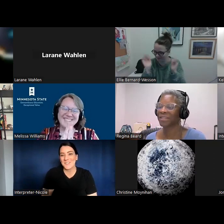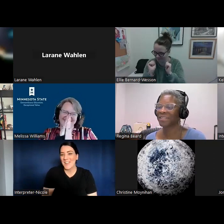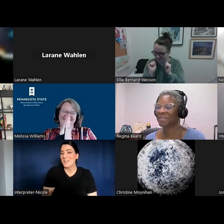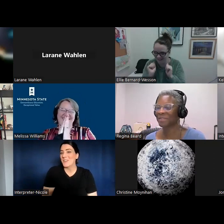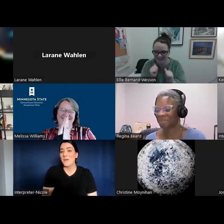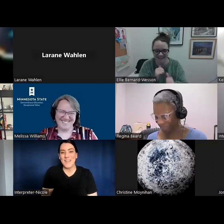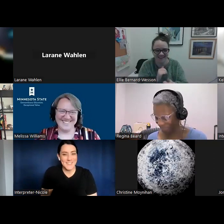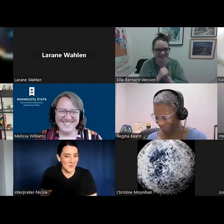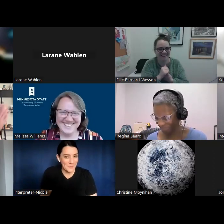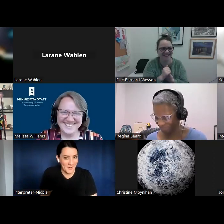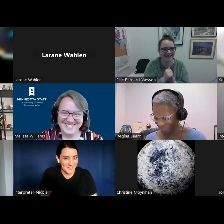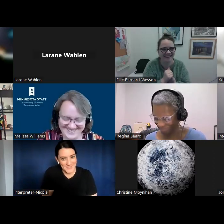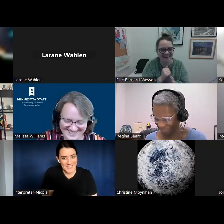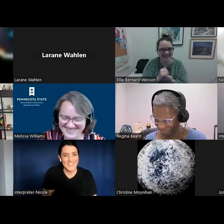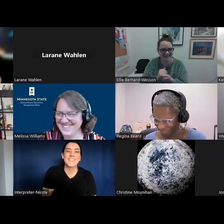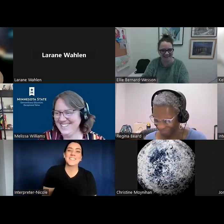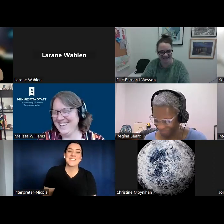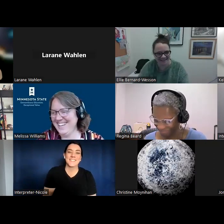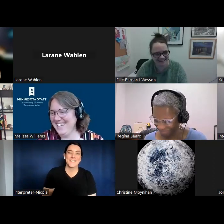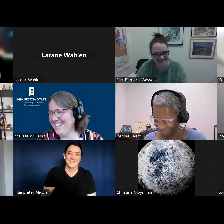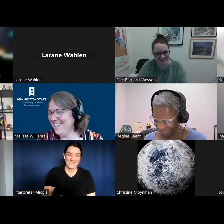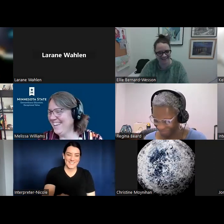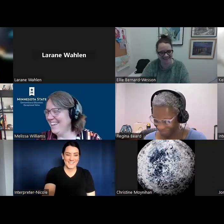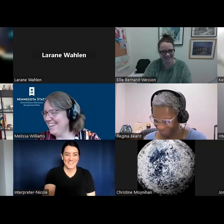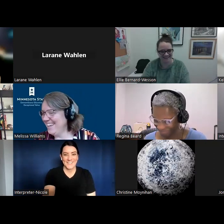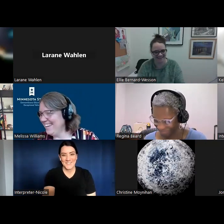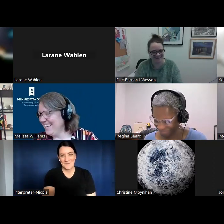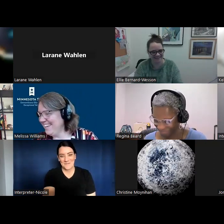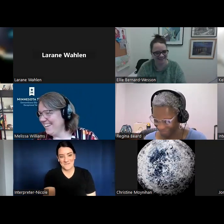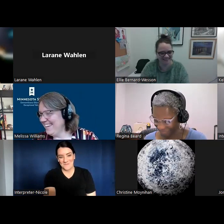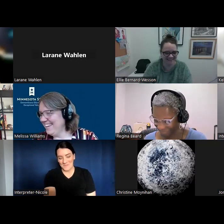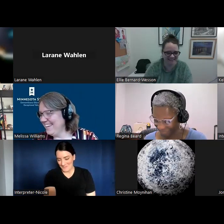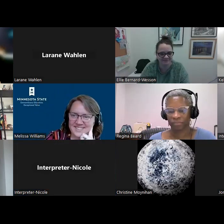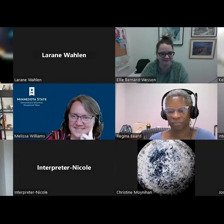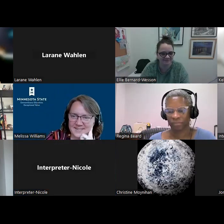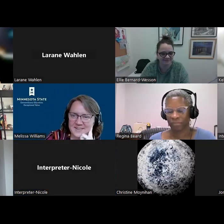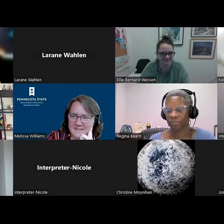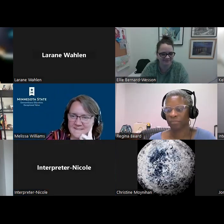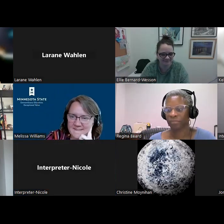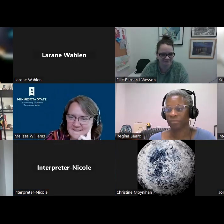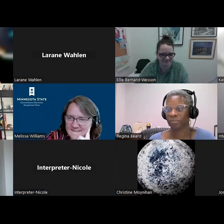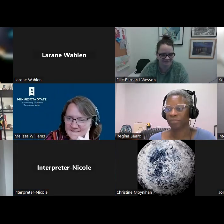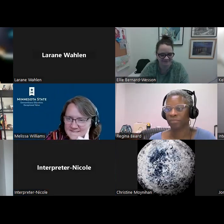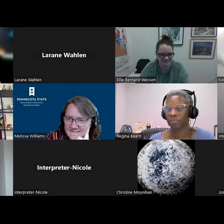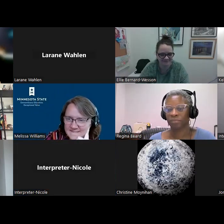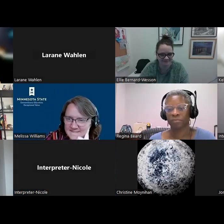no updates, no progress quite yet. This is Barb.